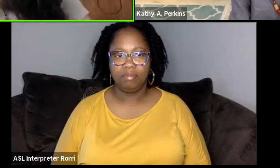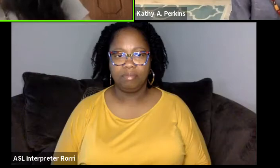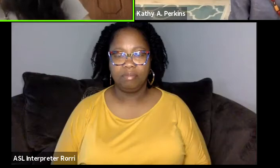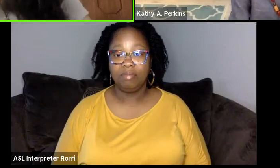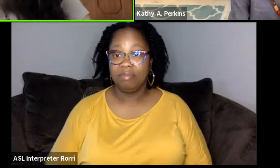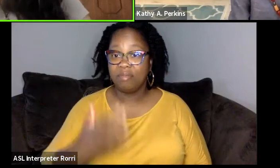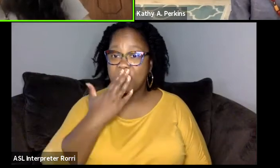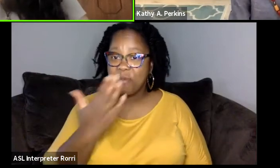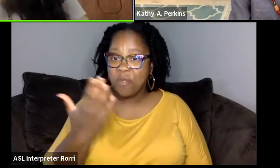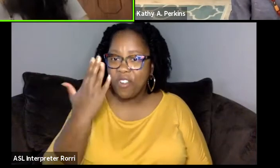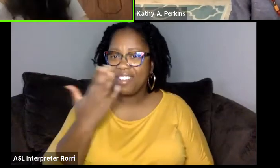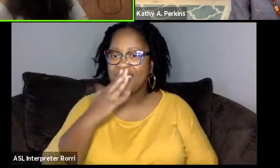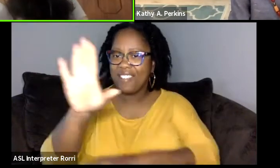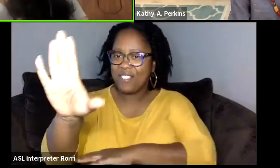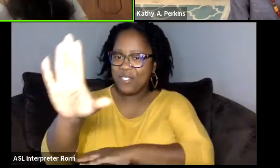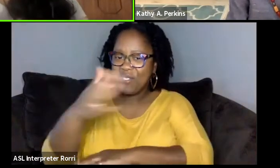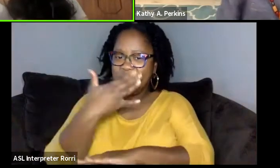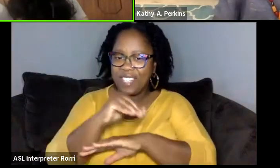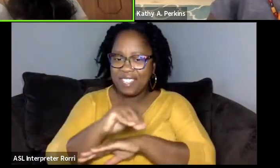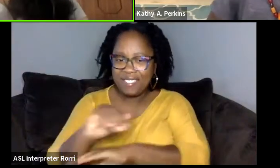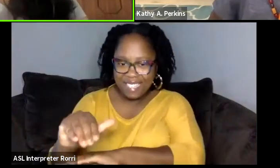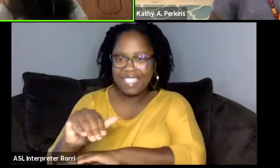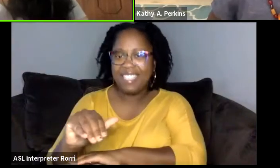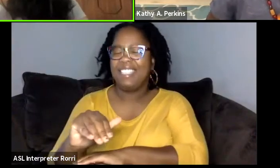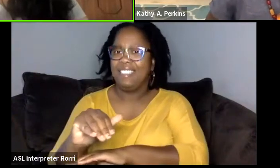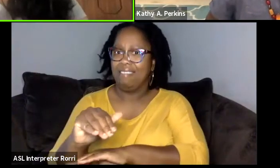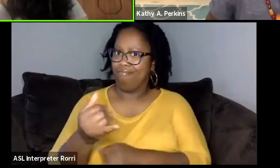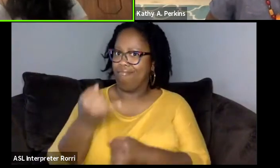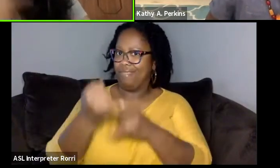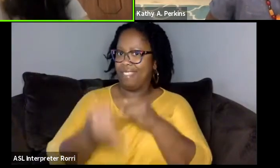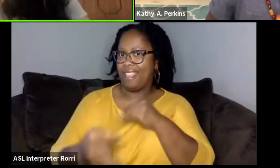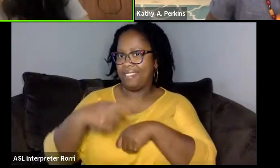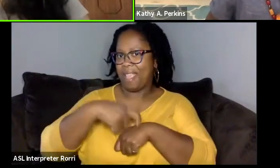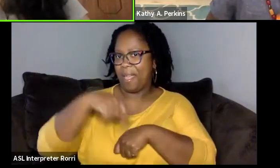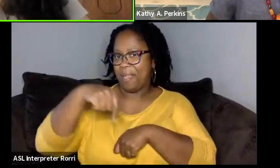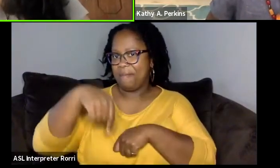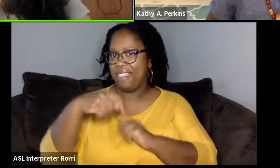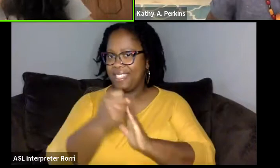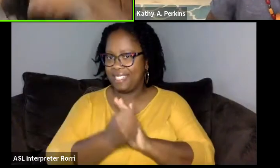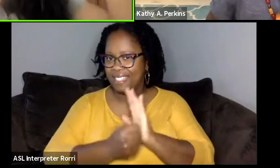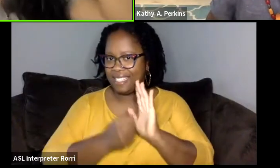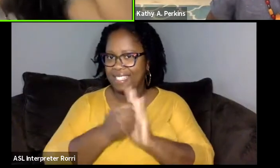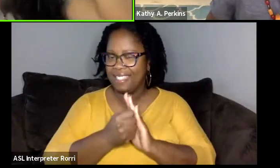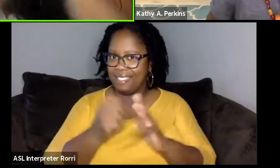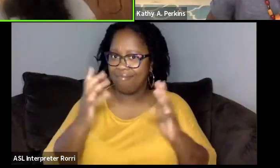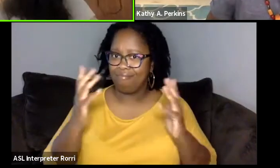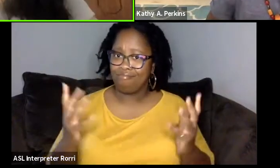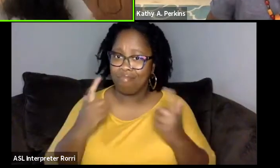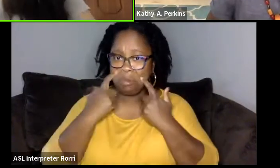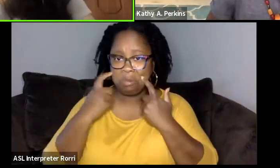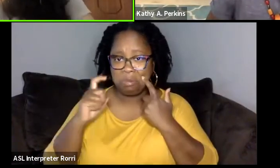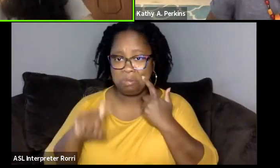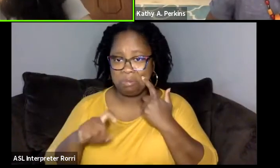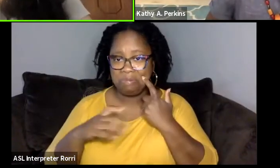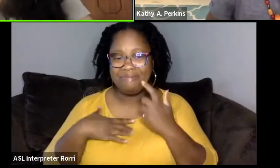Good afternoon, good evening for the last time this season, tear dropped. My name is Karishma Bhagani.